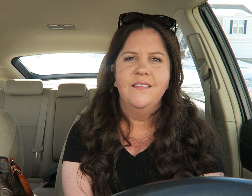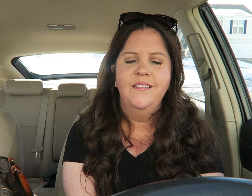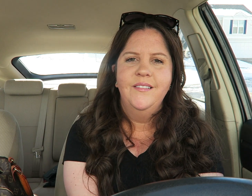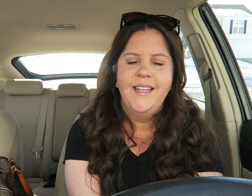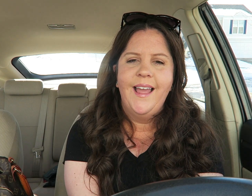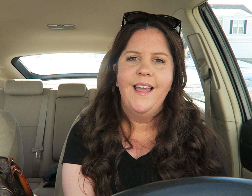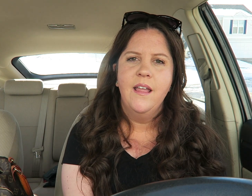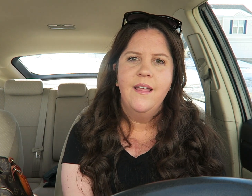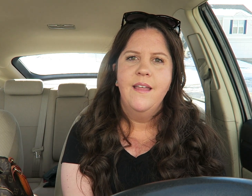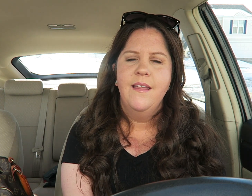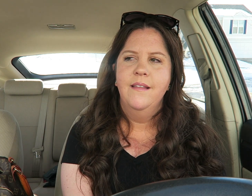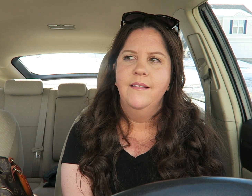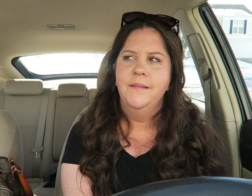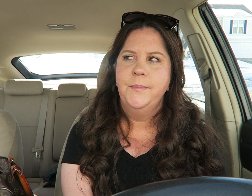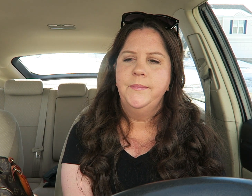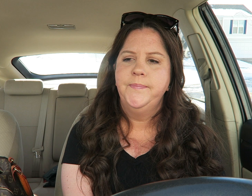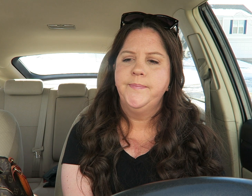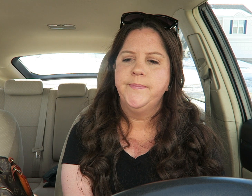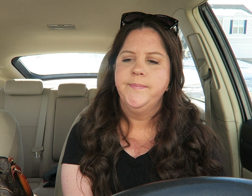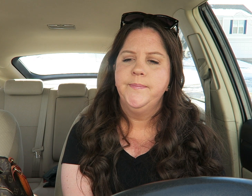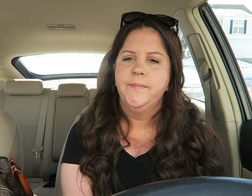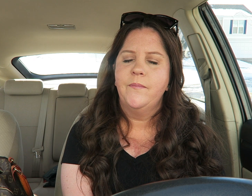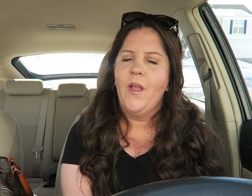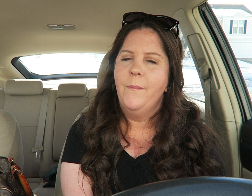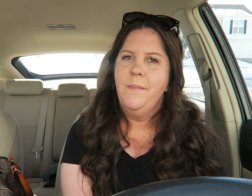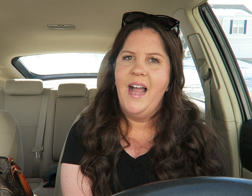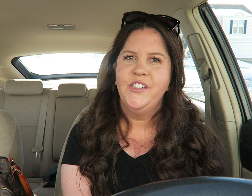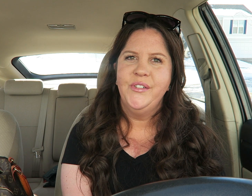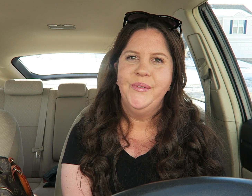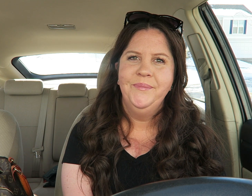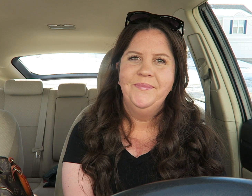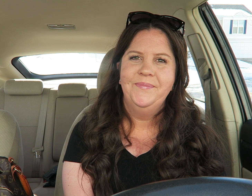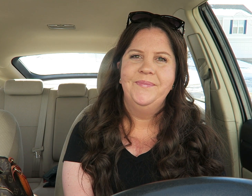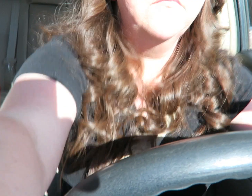So, yeah, umm, I'll be back soon.